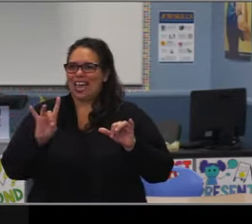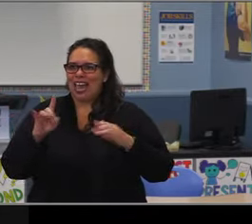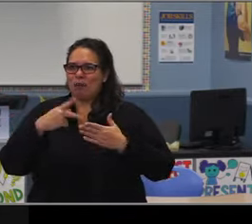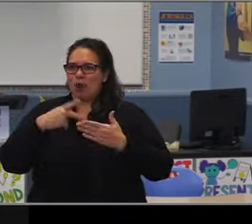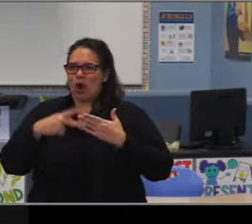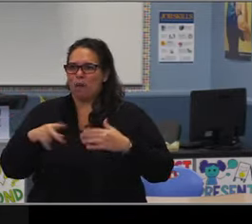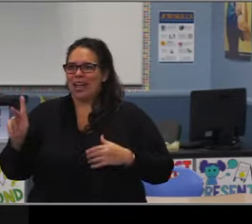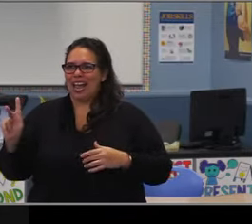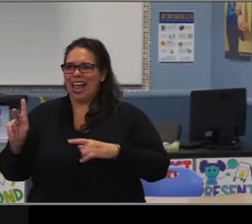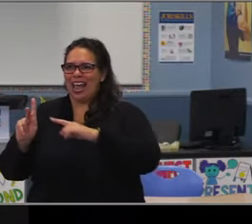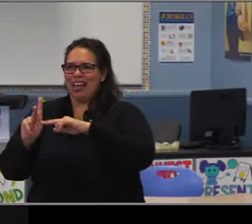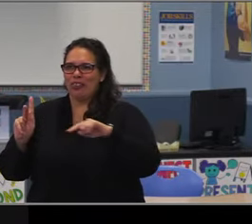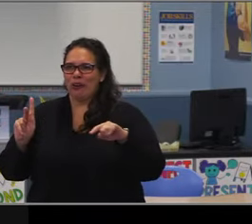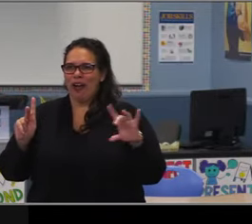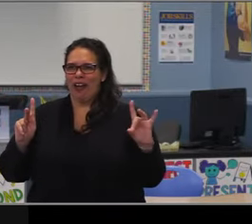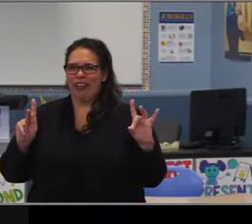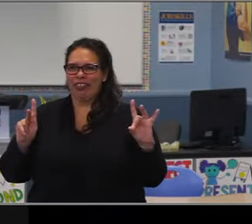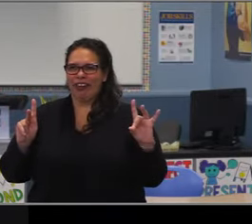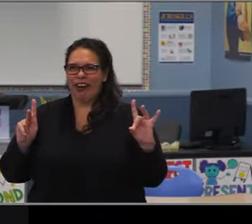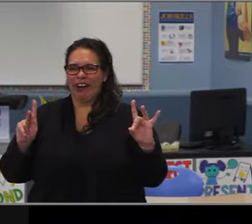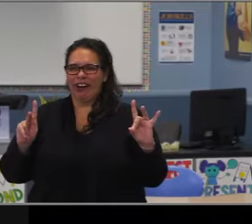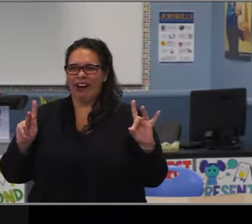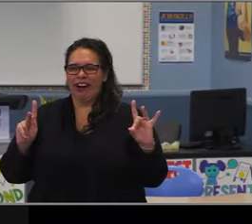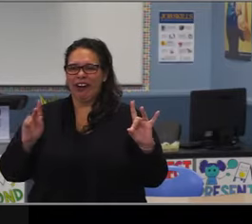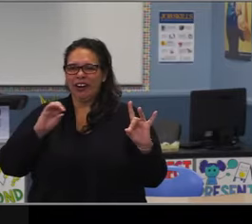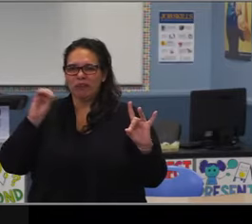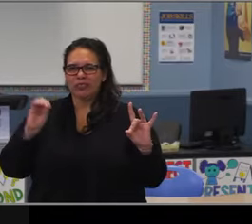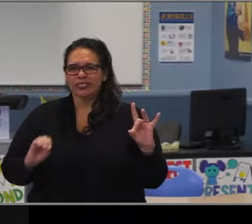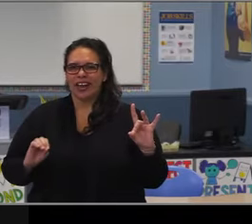that impacts the K-8 more so than the middle schools.